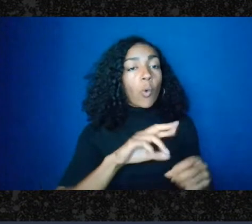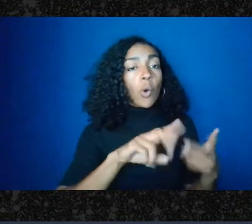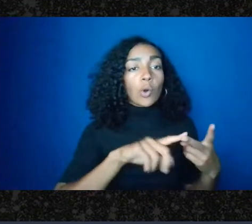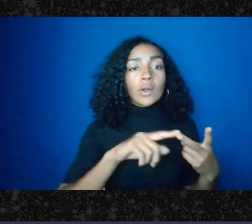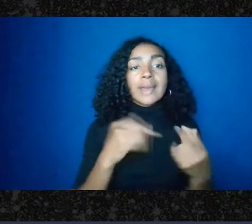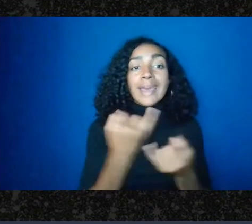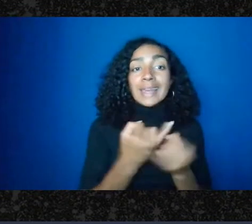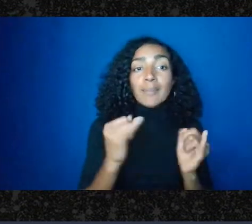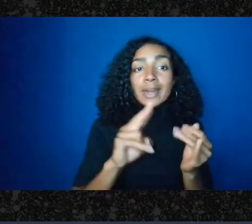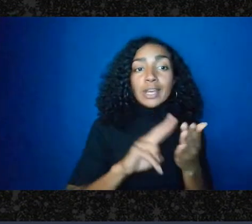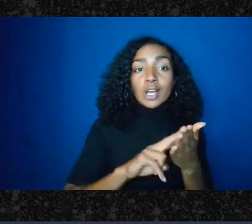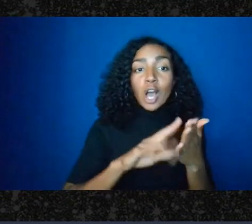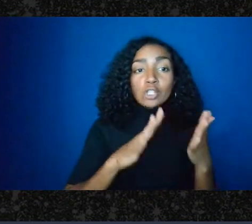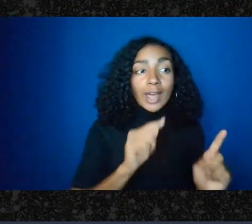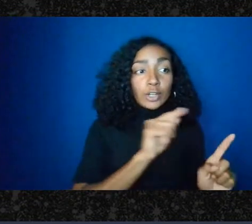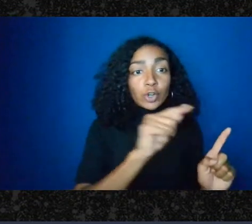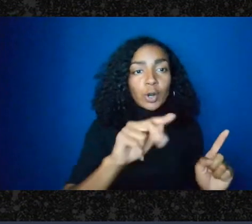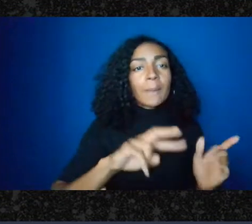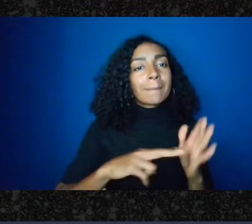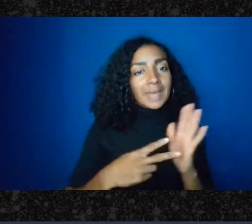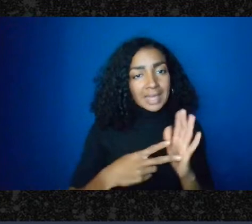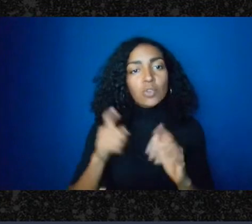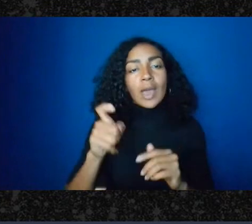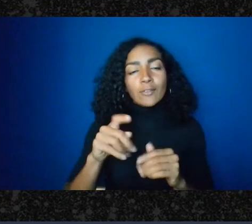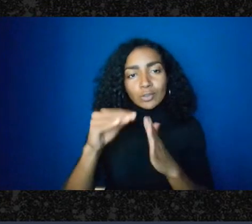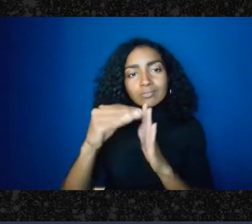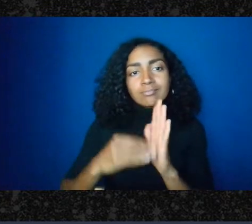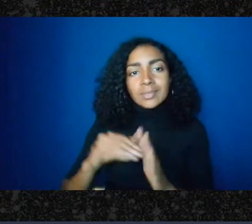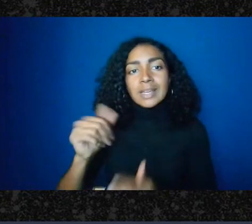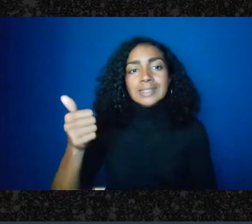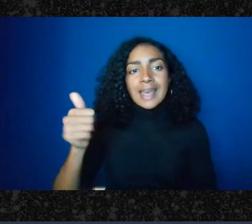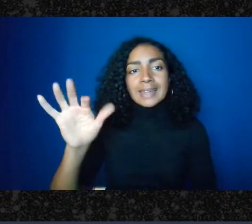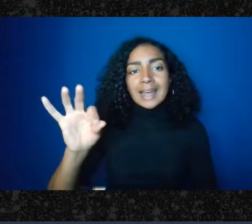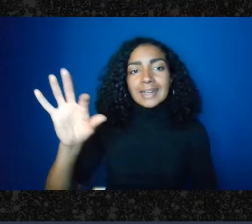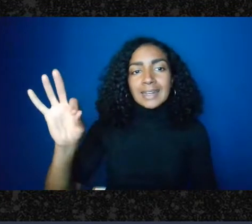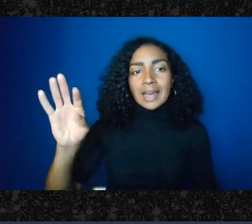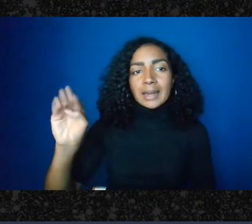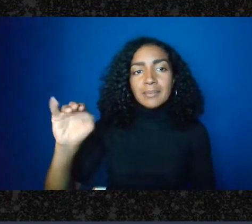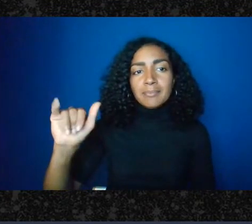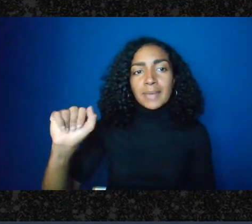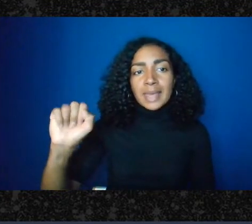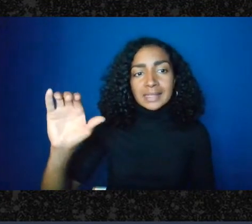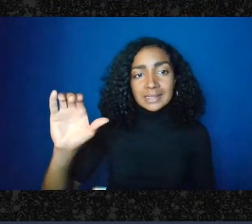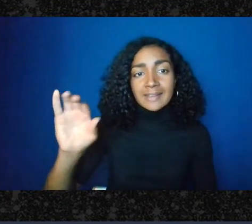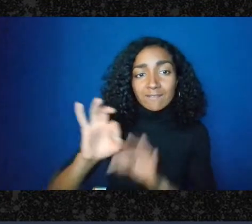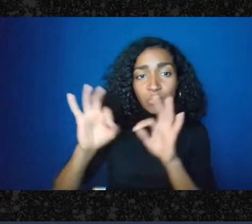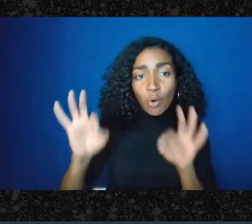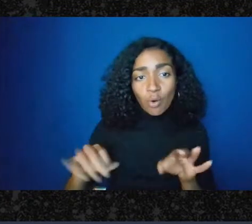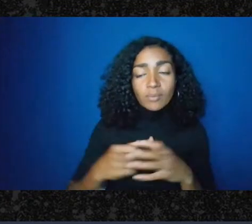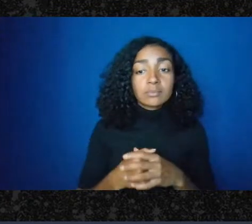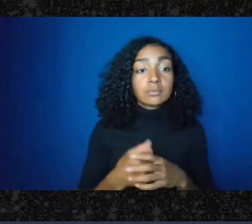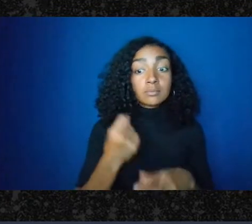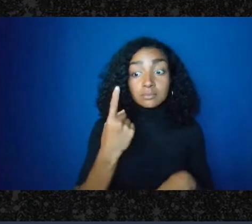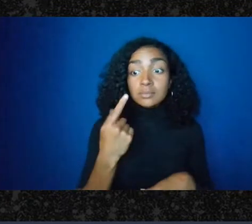do a 1099 misc form. If you're going on the internet to ask people to give your